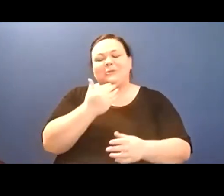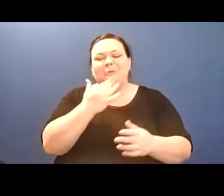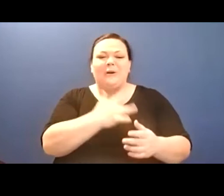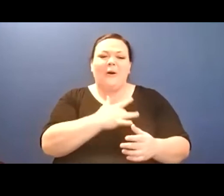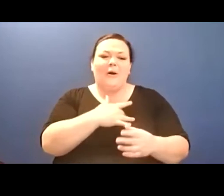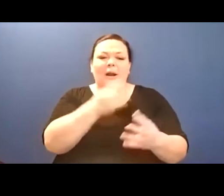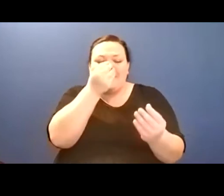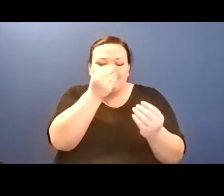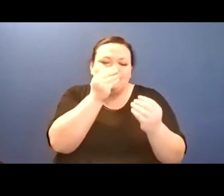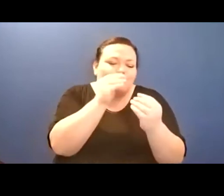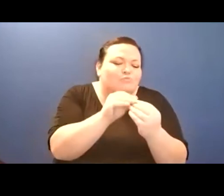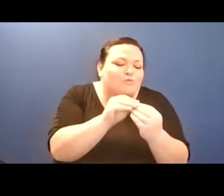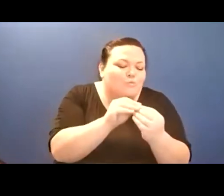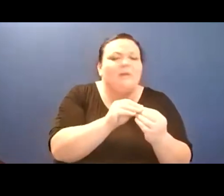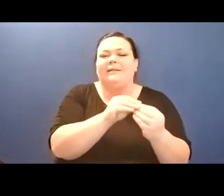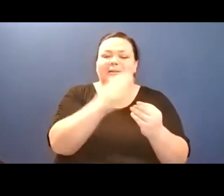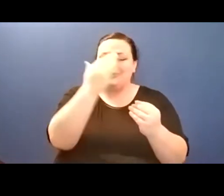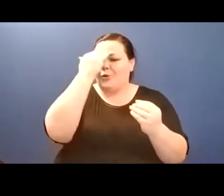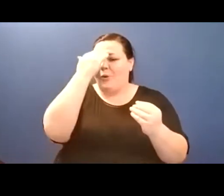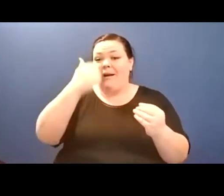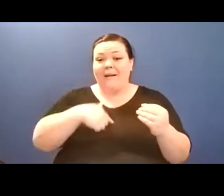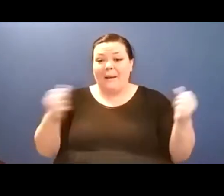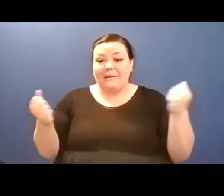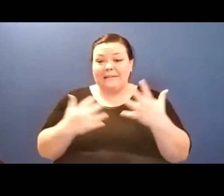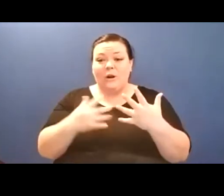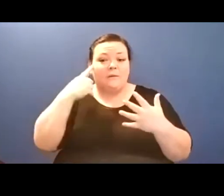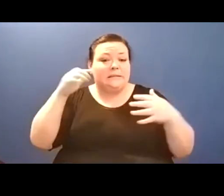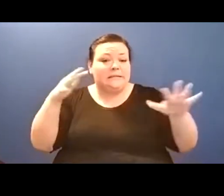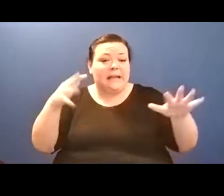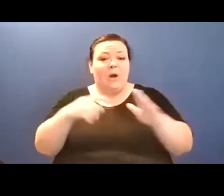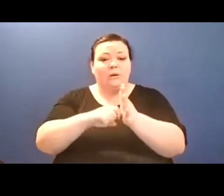the helicopters and blaring sirens/ despite the peacefulness of a normal Wednesday night./